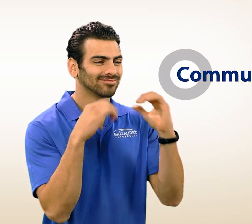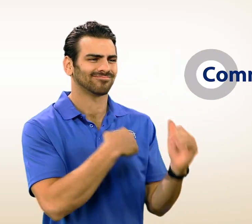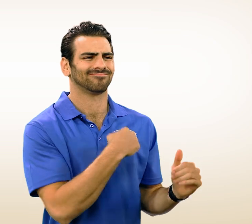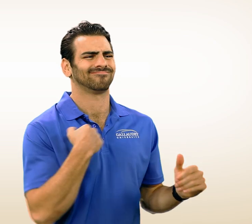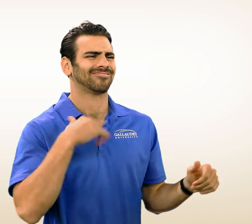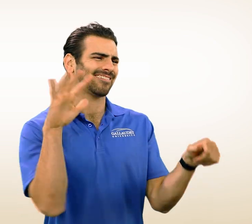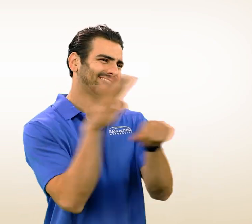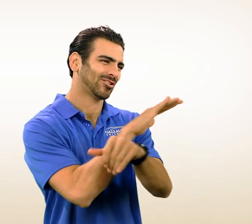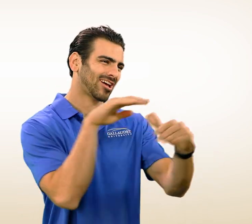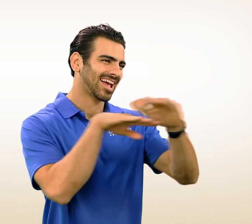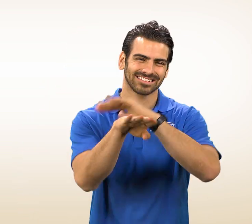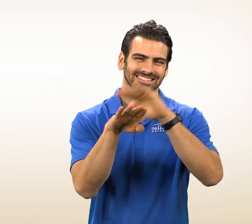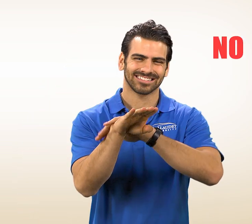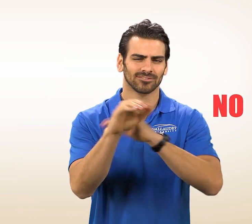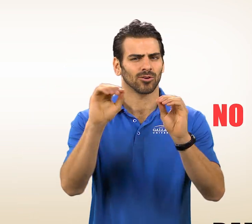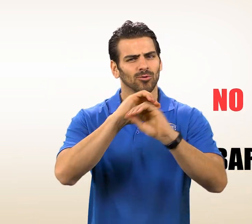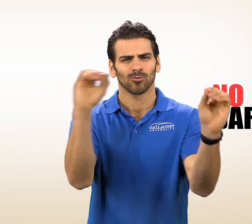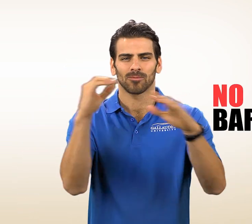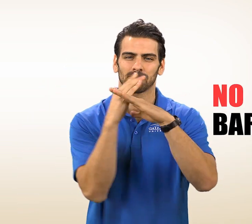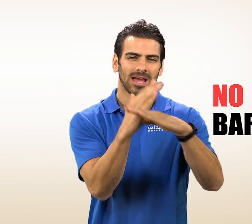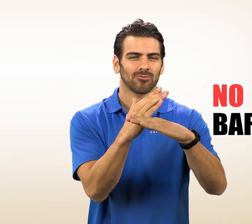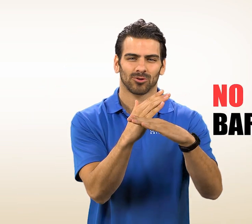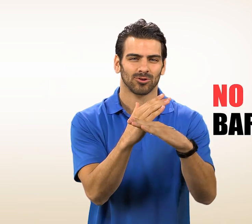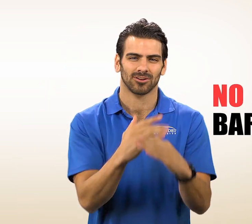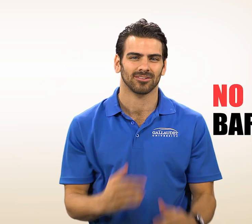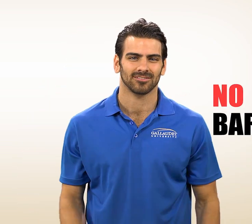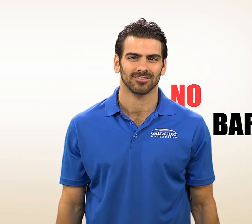We’re fully accessible here. No barriers!